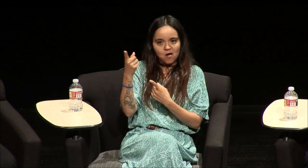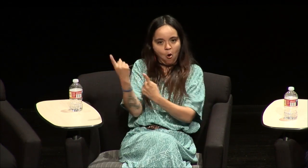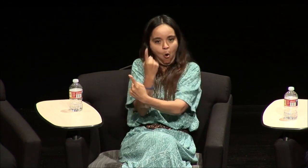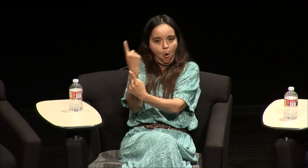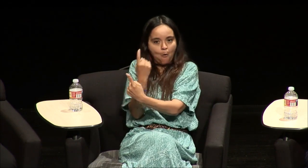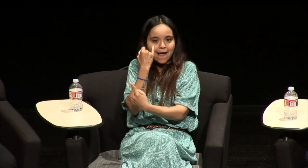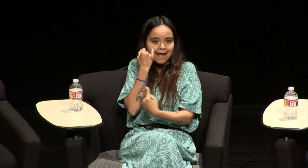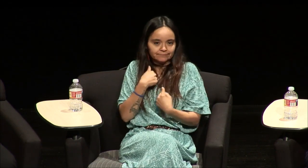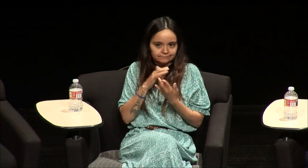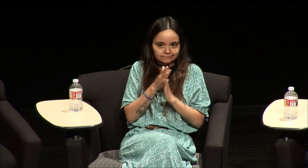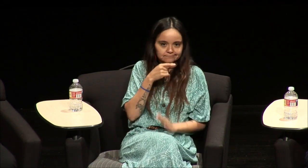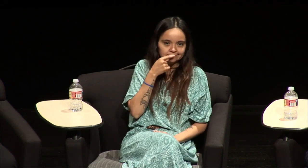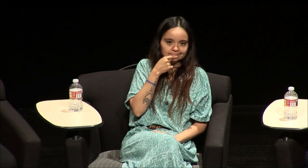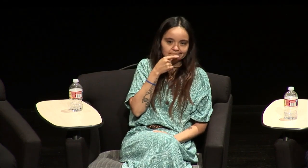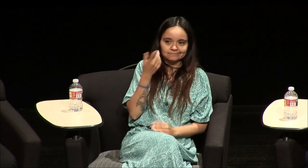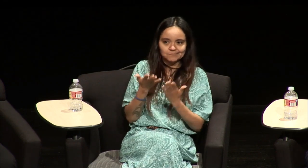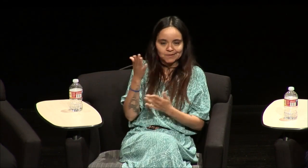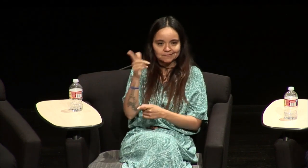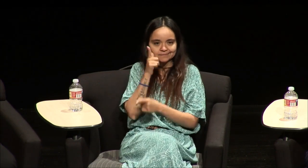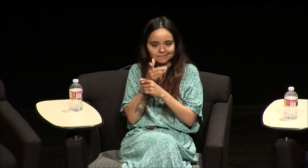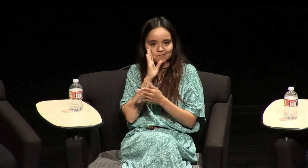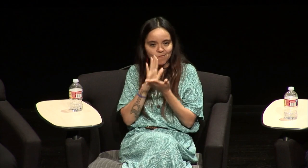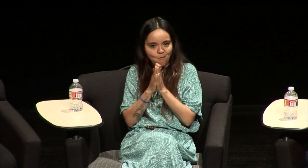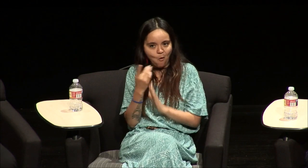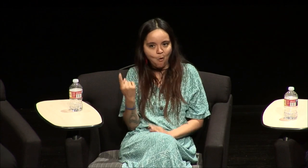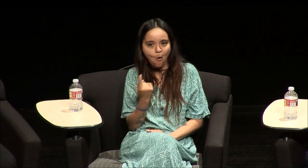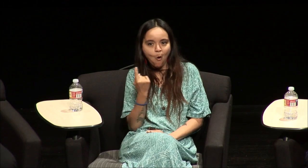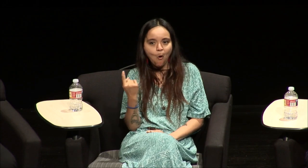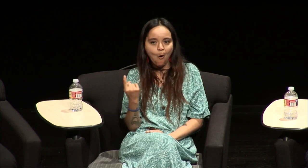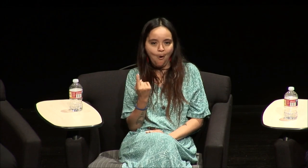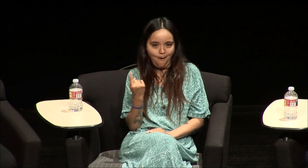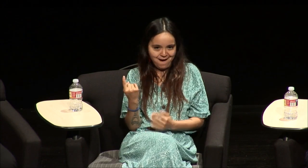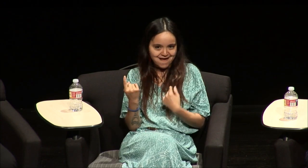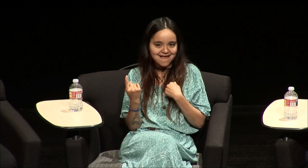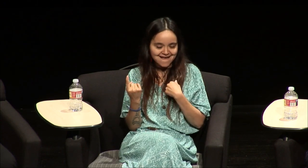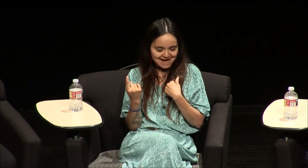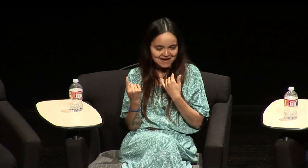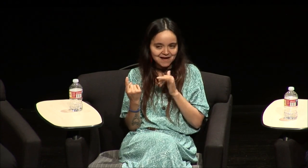she's right she's happy you know if I was hearing then my sister would be